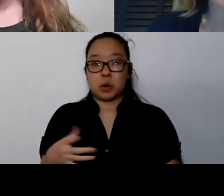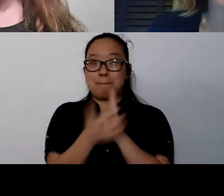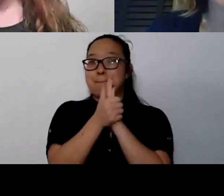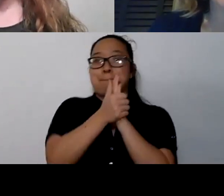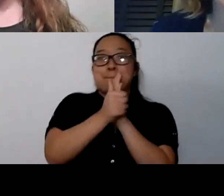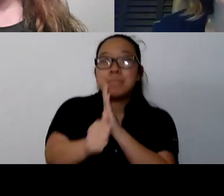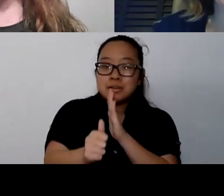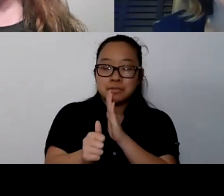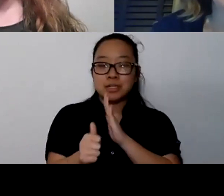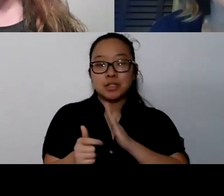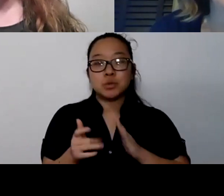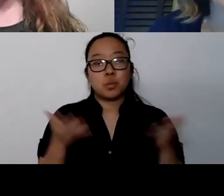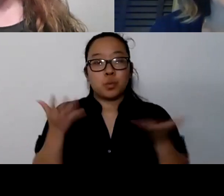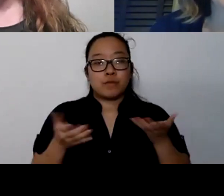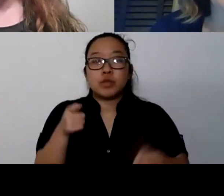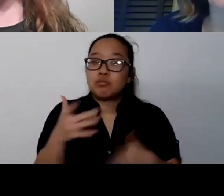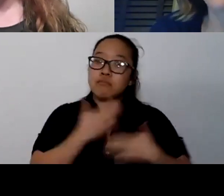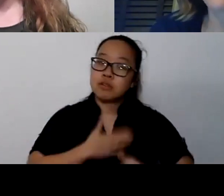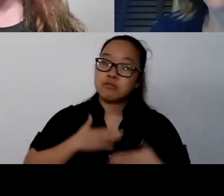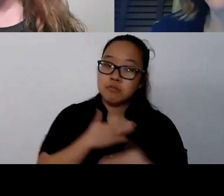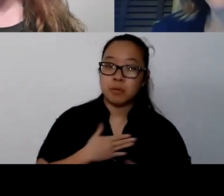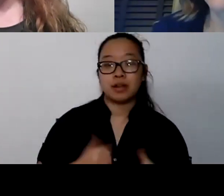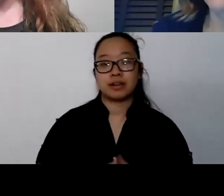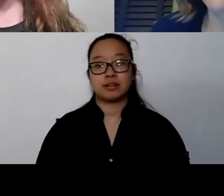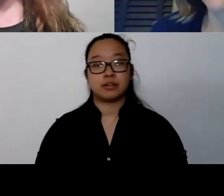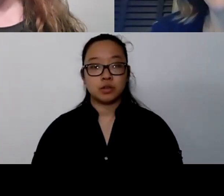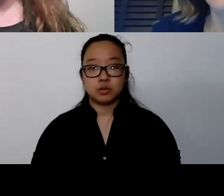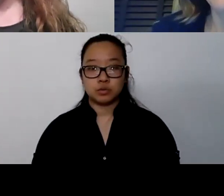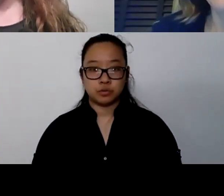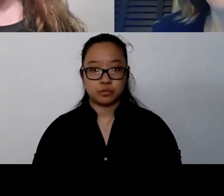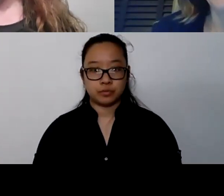So those are the active pieces of the things that we do.